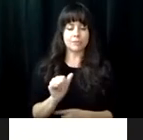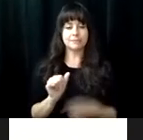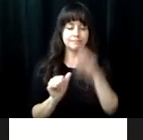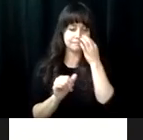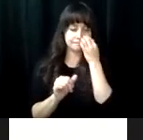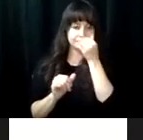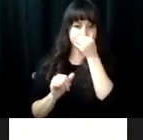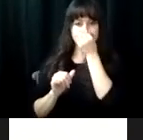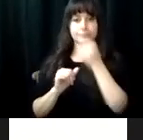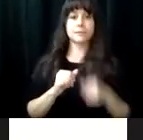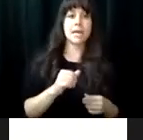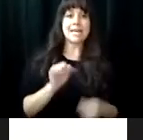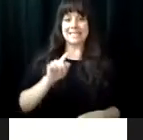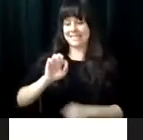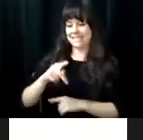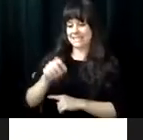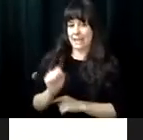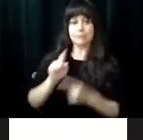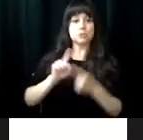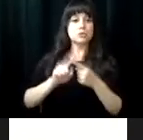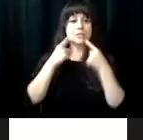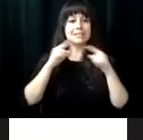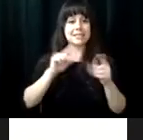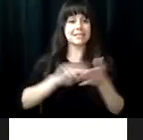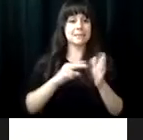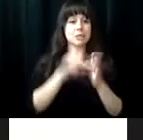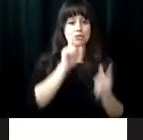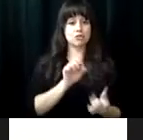continuing studies at the University of Richmond to offer the steps to success